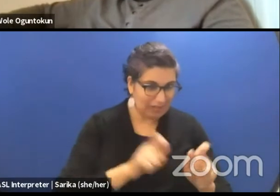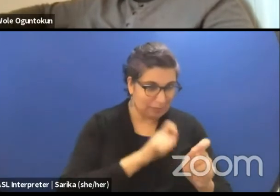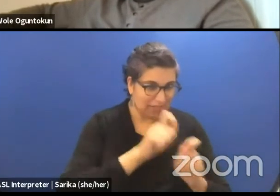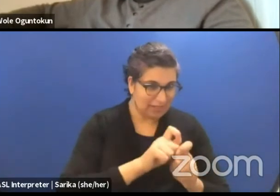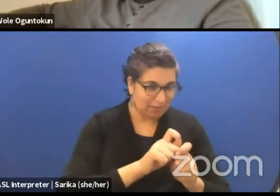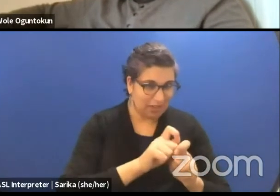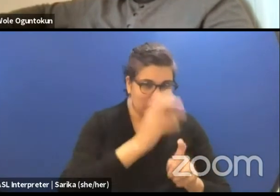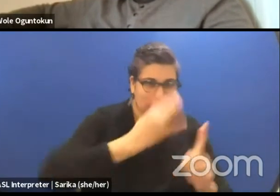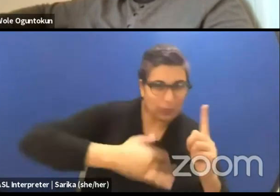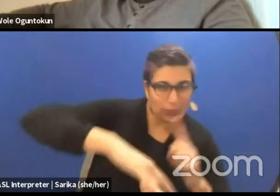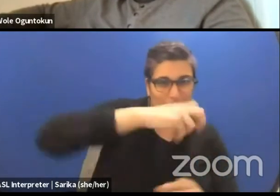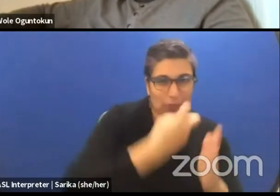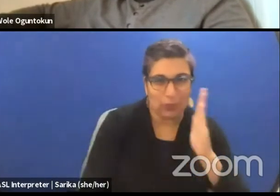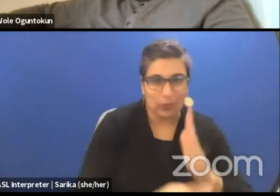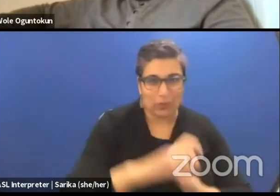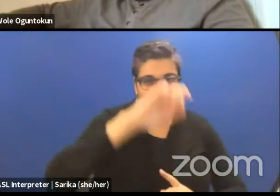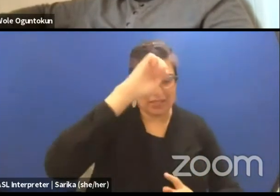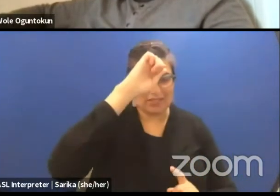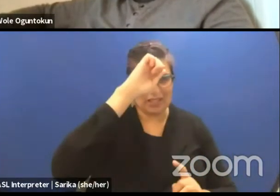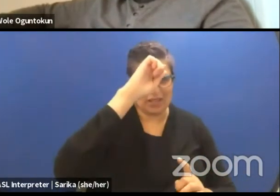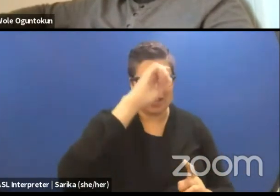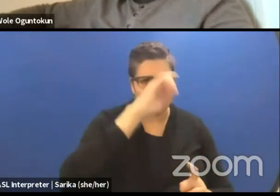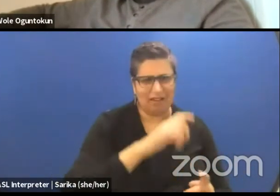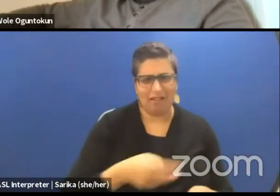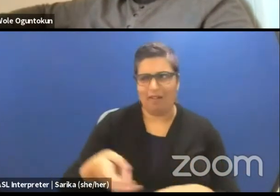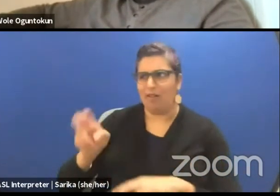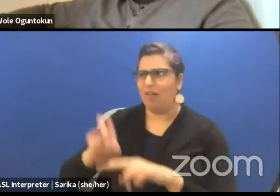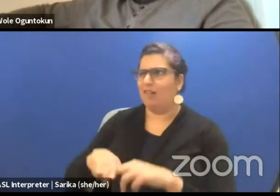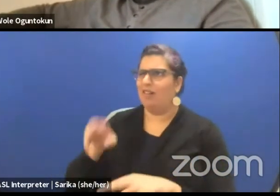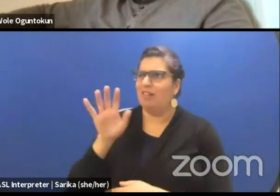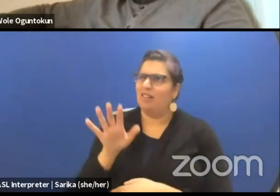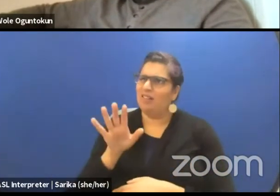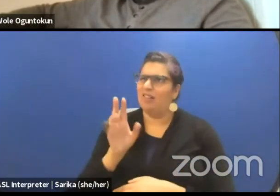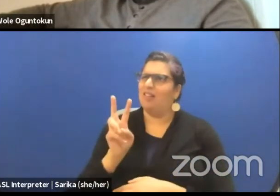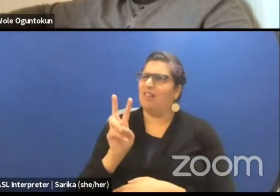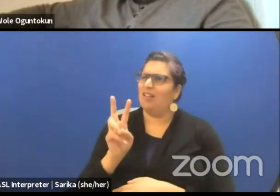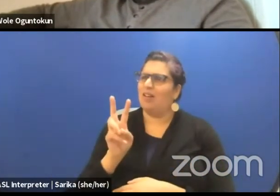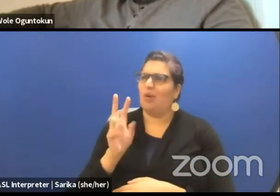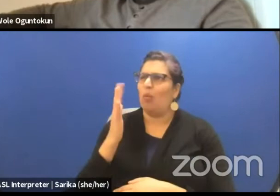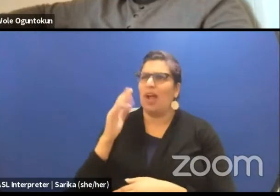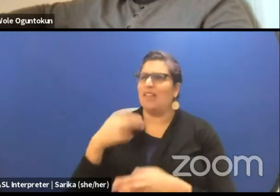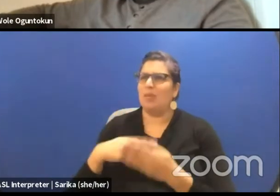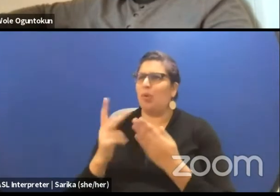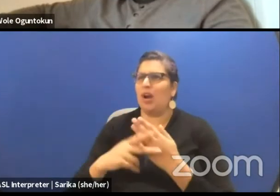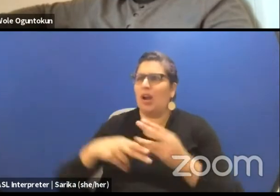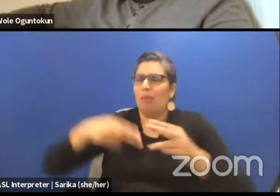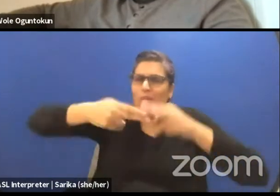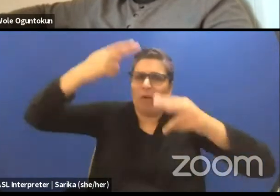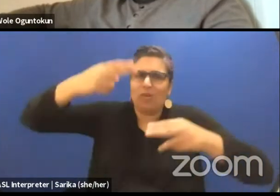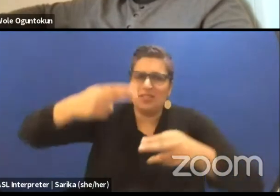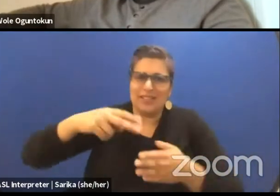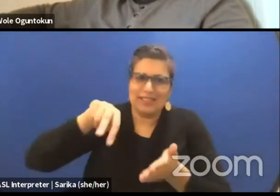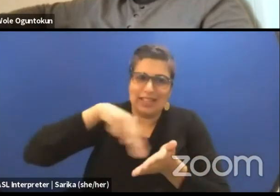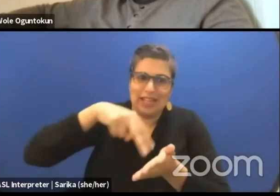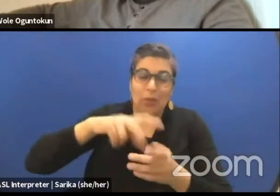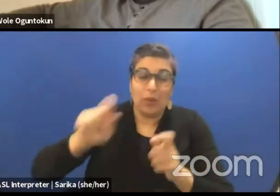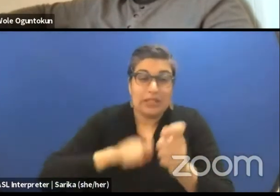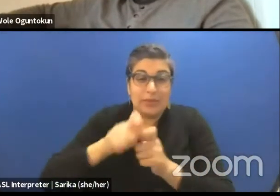I didn't understand why the program is just called dance when it is specifically Western European dance.